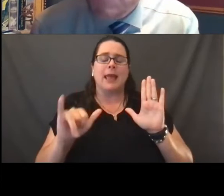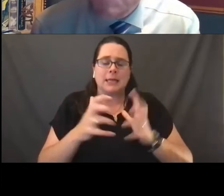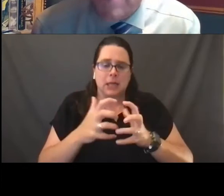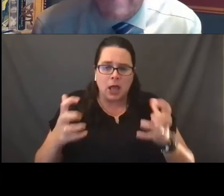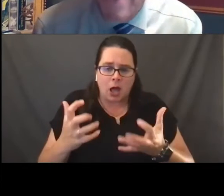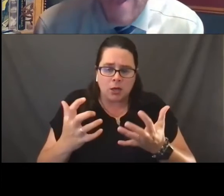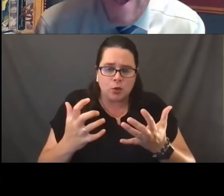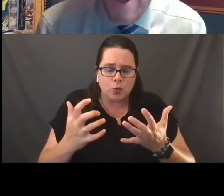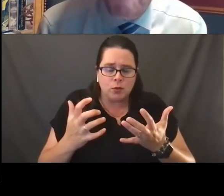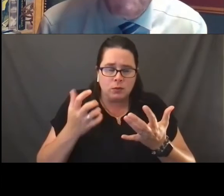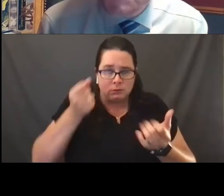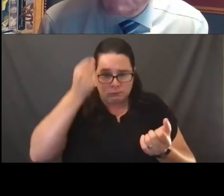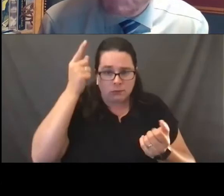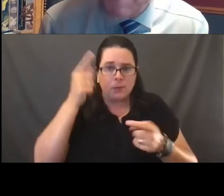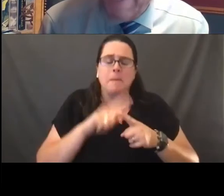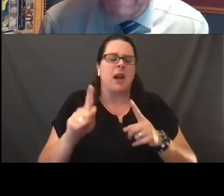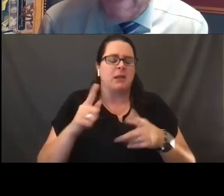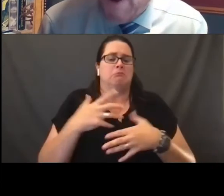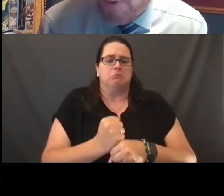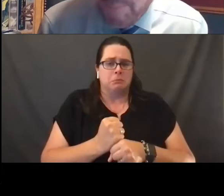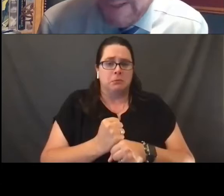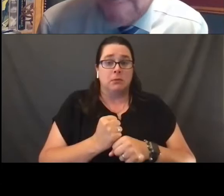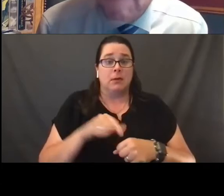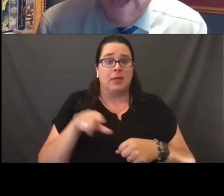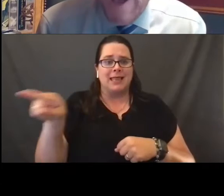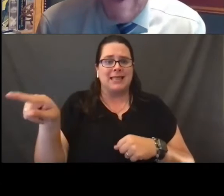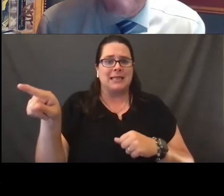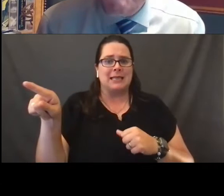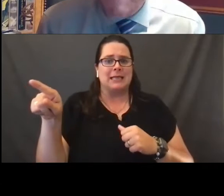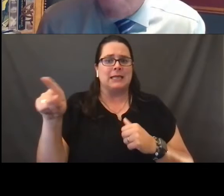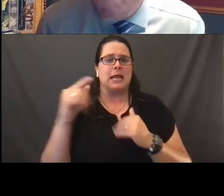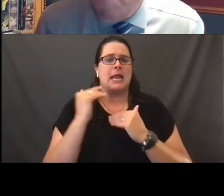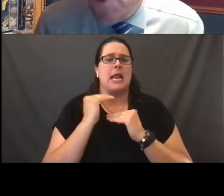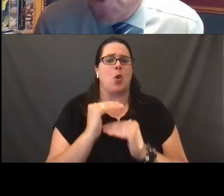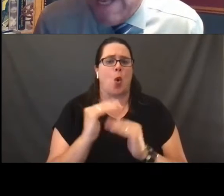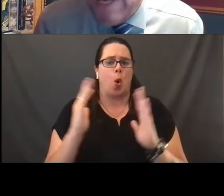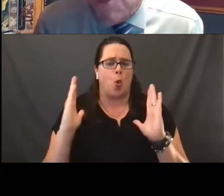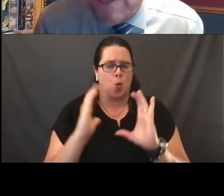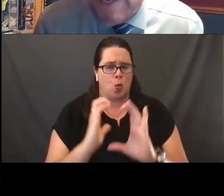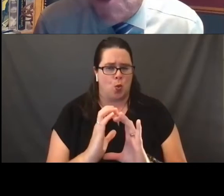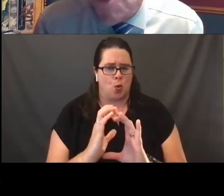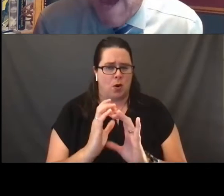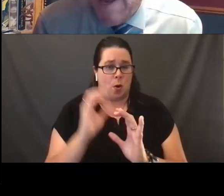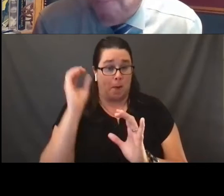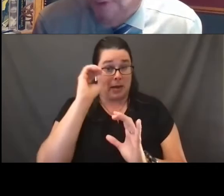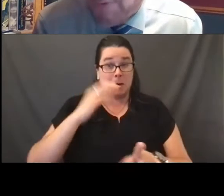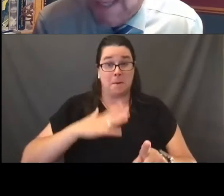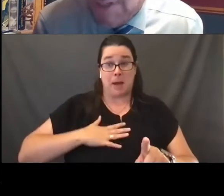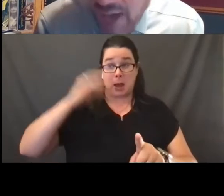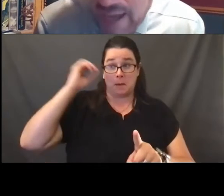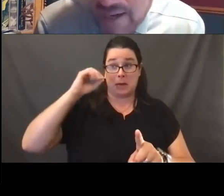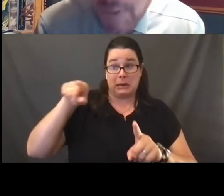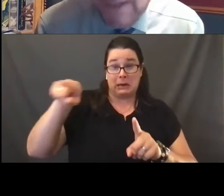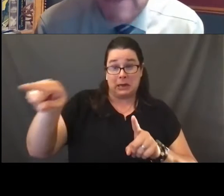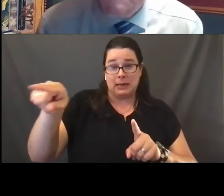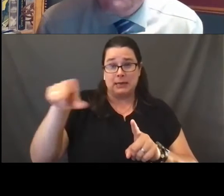Suffice to say this is a narrow opinion. My own view is that it is not a properly decided opinion.